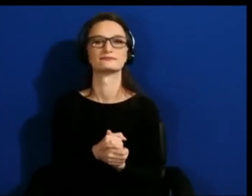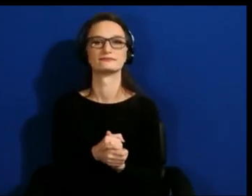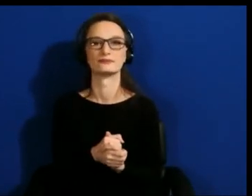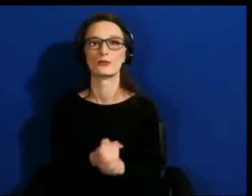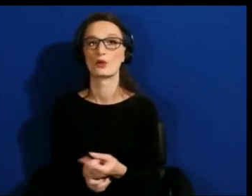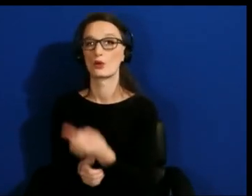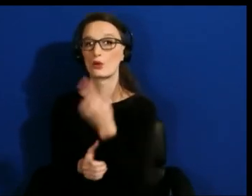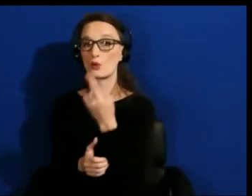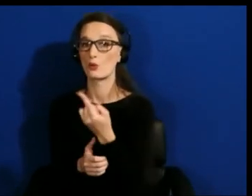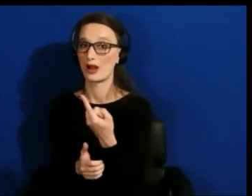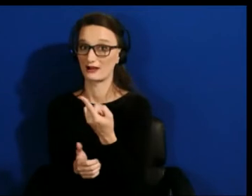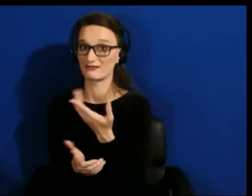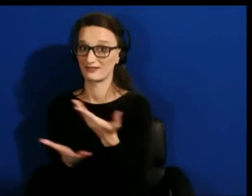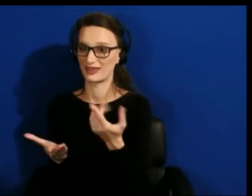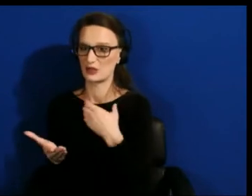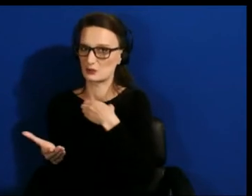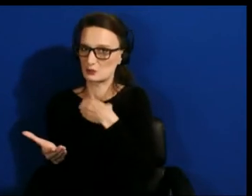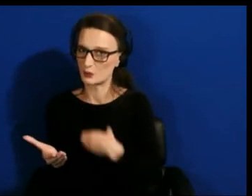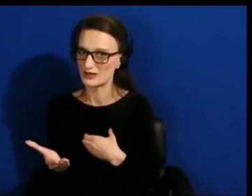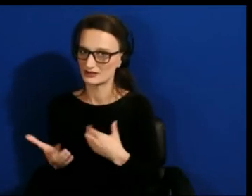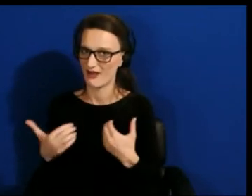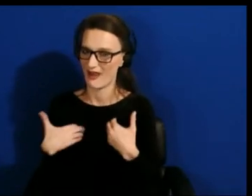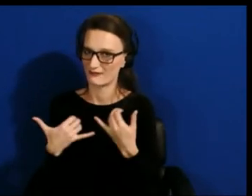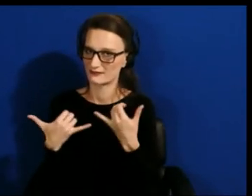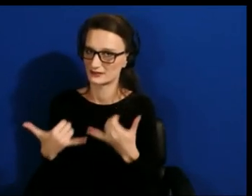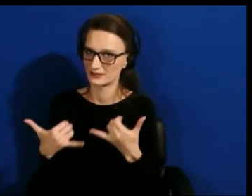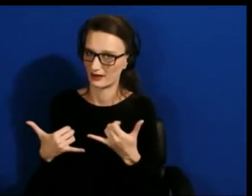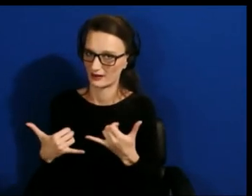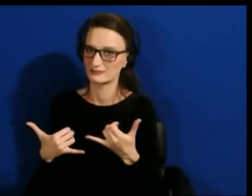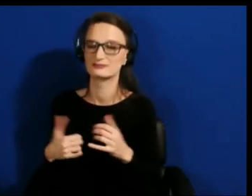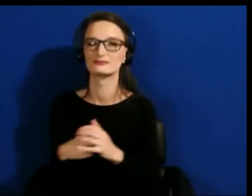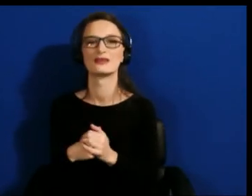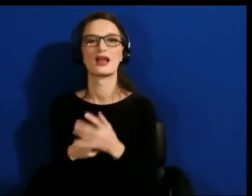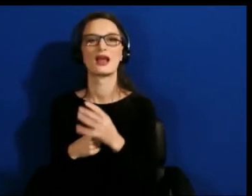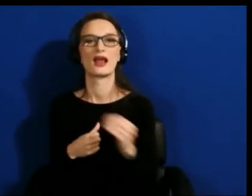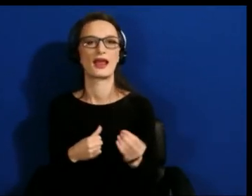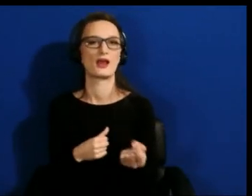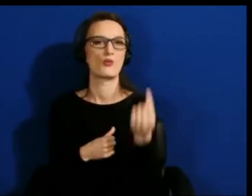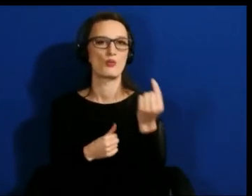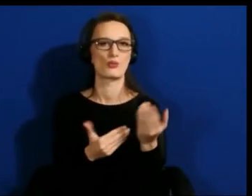A gap there that you wish was fulfilled and one thing that you wish that people who are